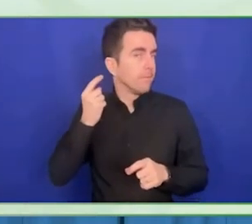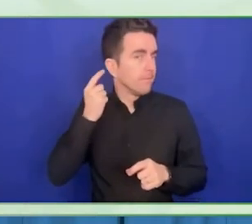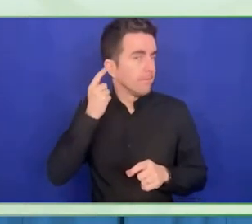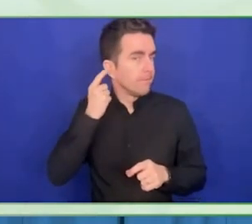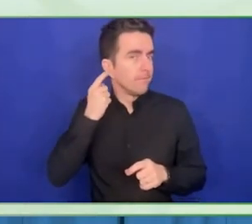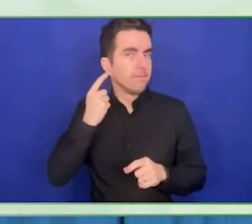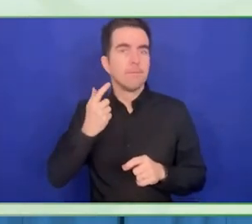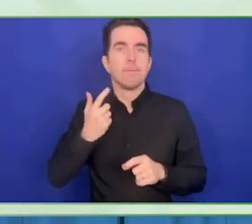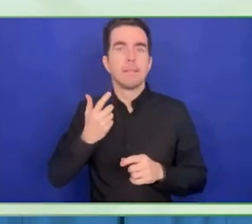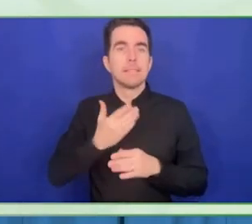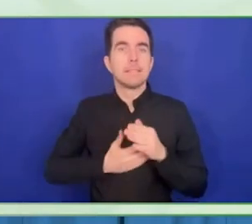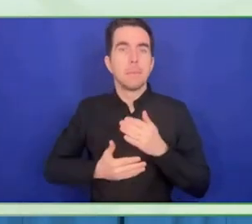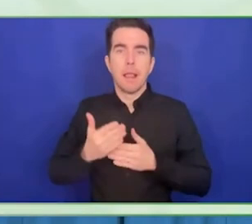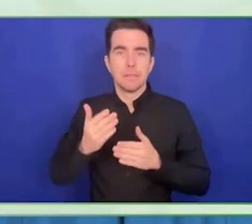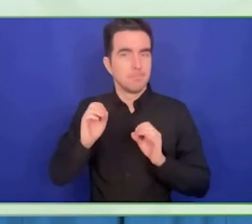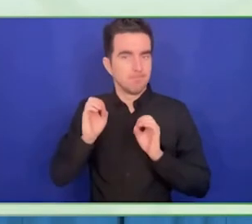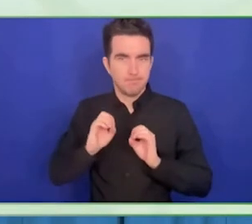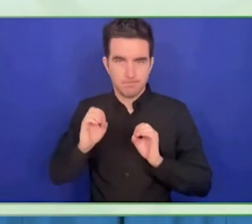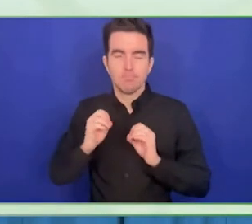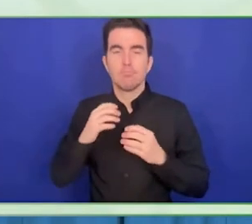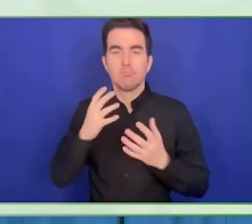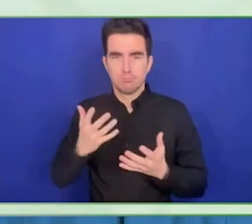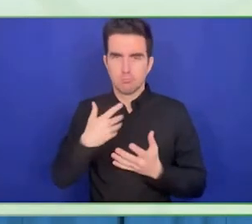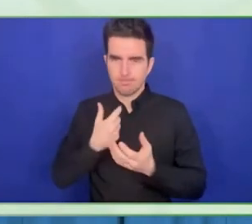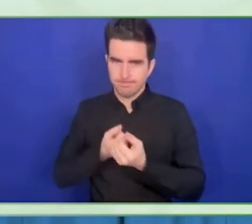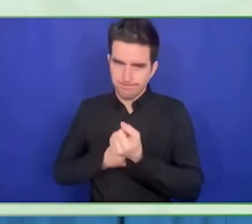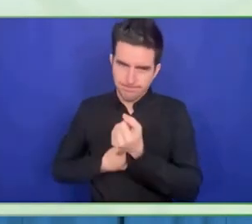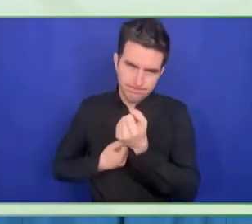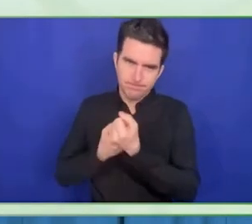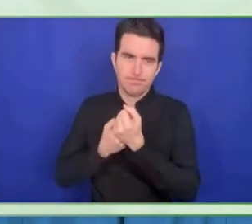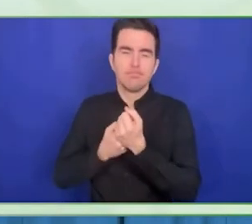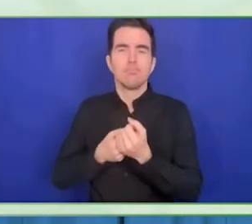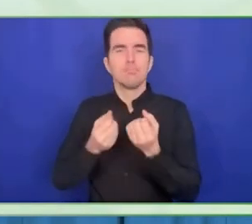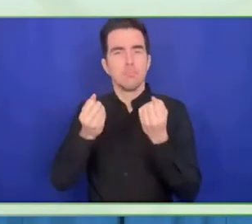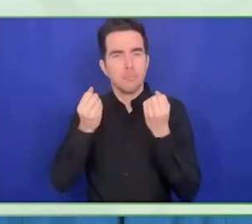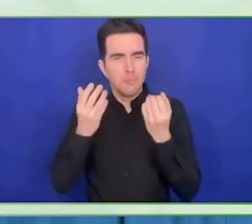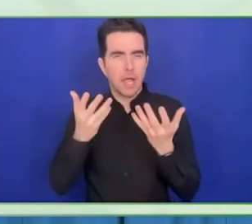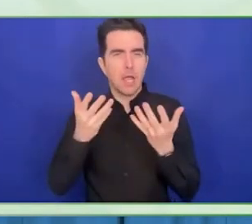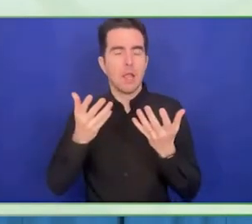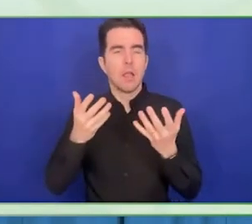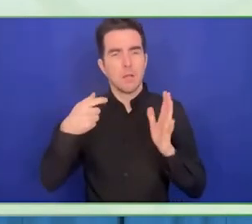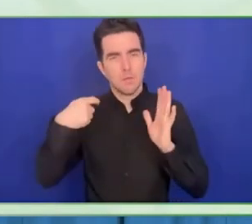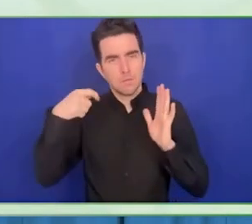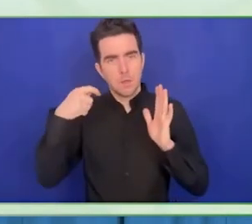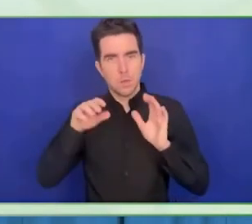rights, economic rights, and many related ones on the videos.